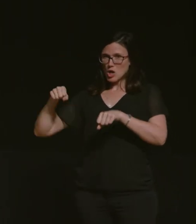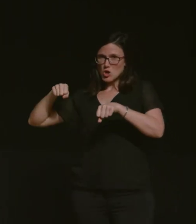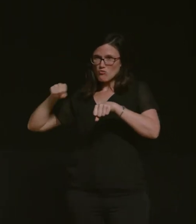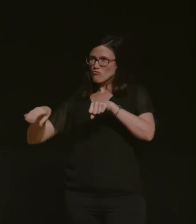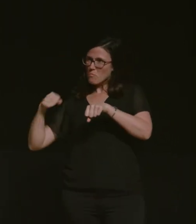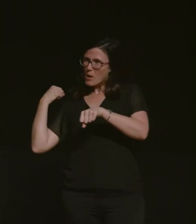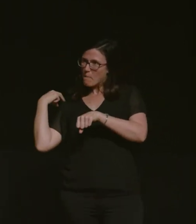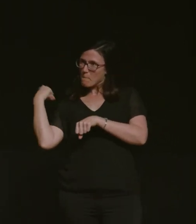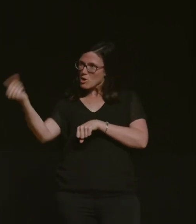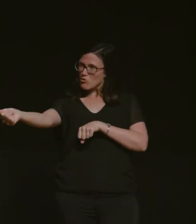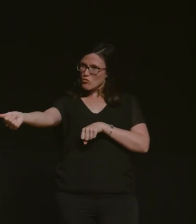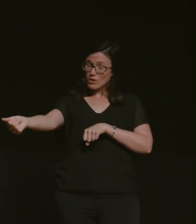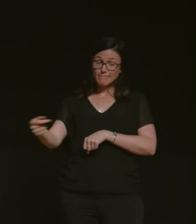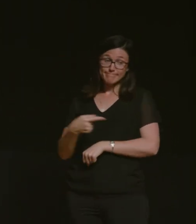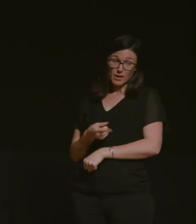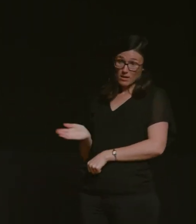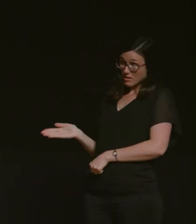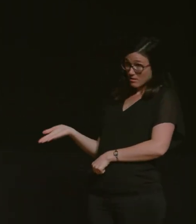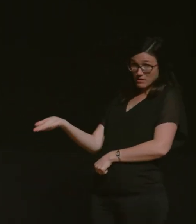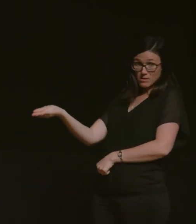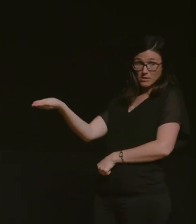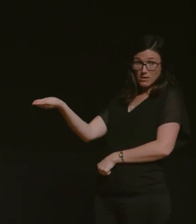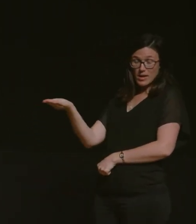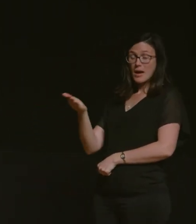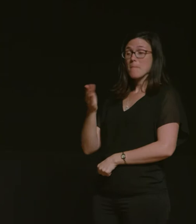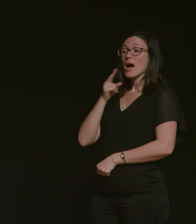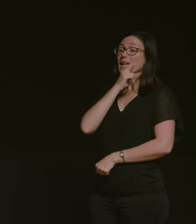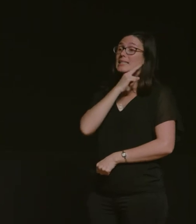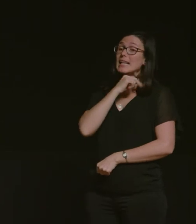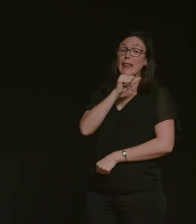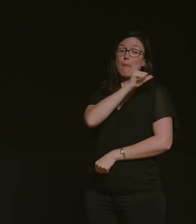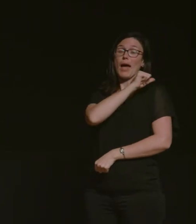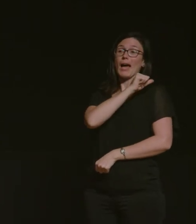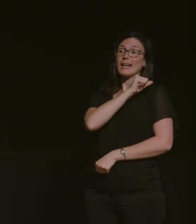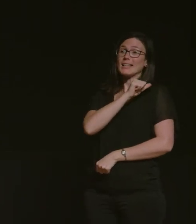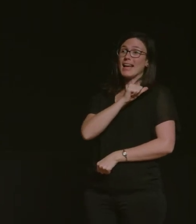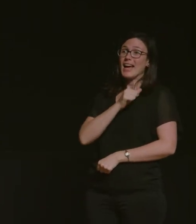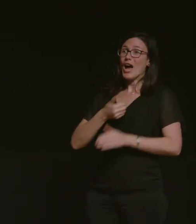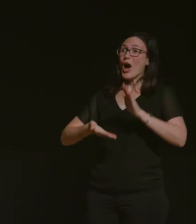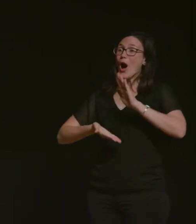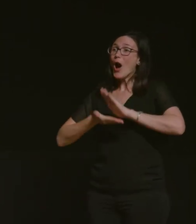and there he goes and from the back seat my niece goes off to neverland